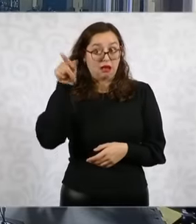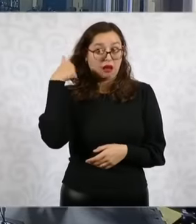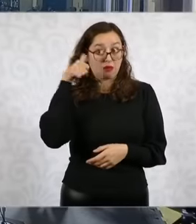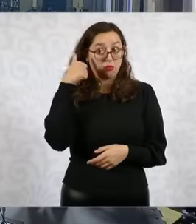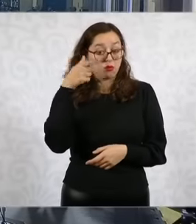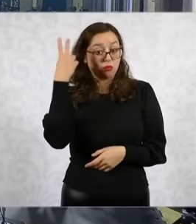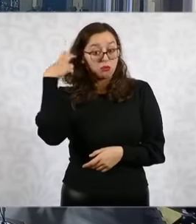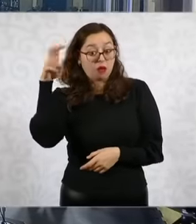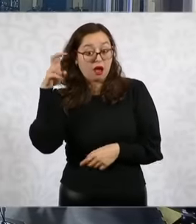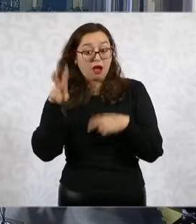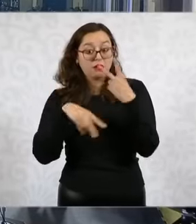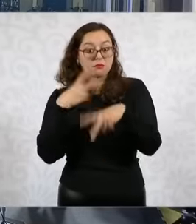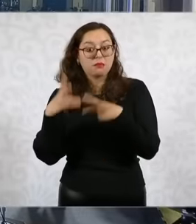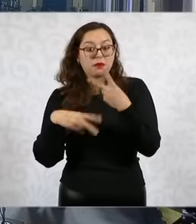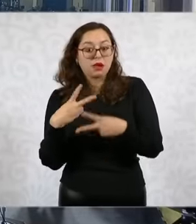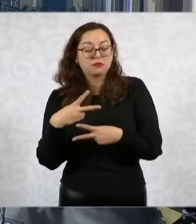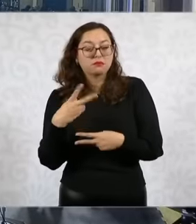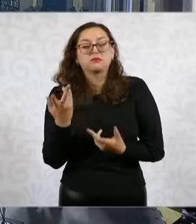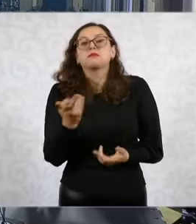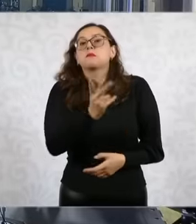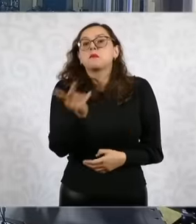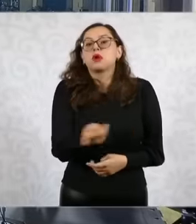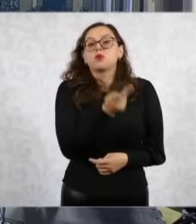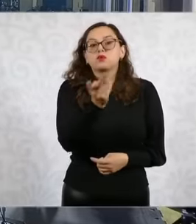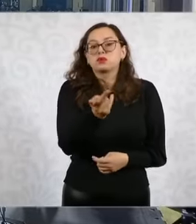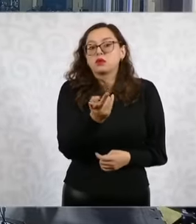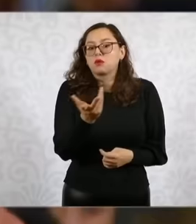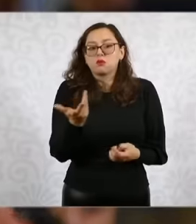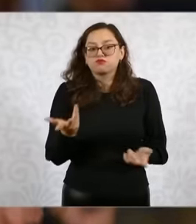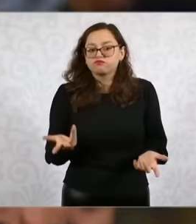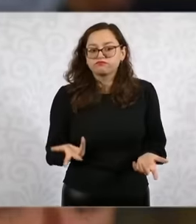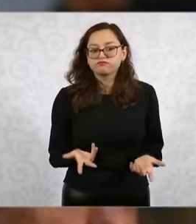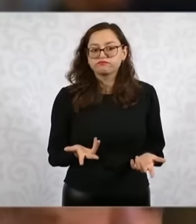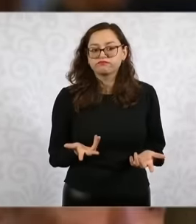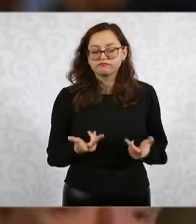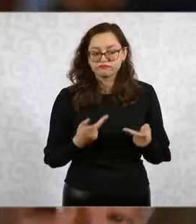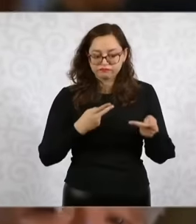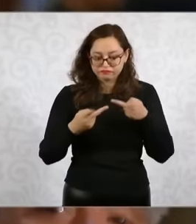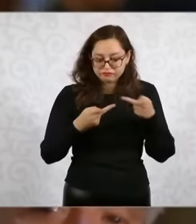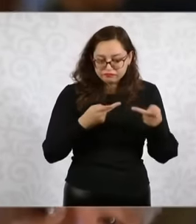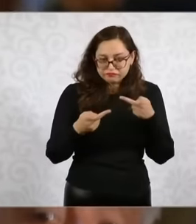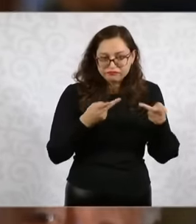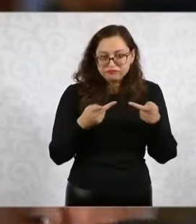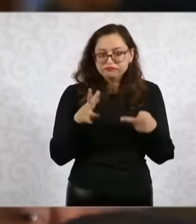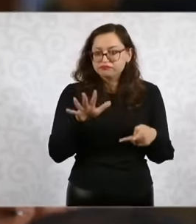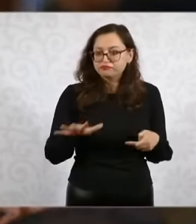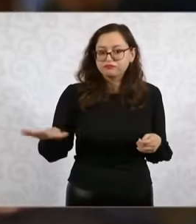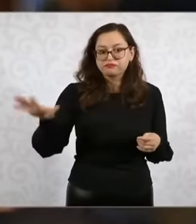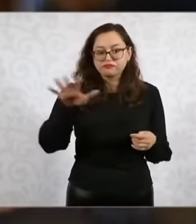if you have a plan to be able to attend to this contingency, sorry,